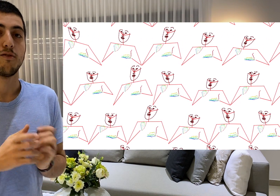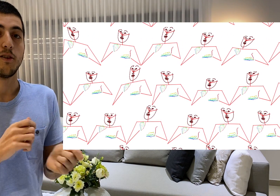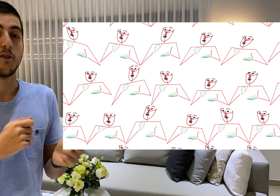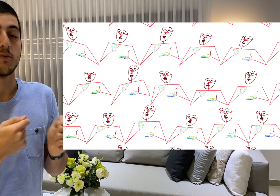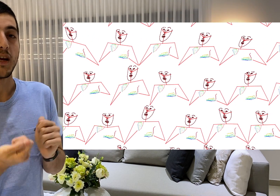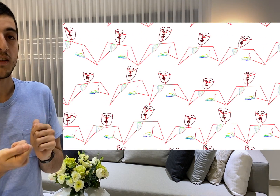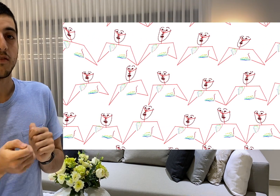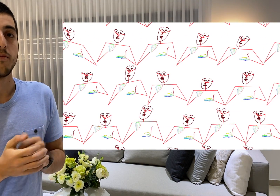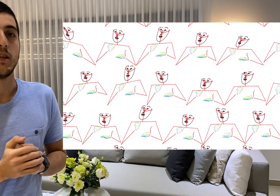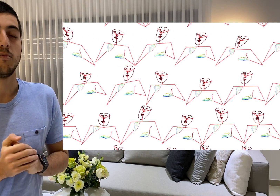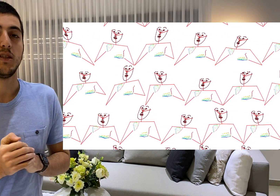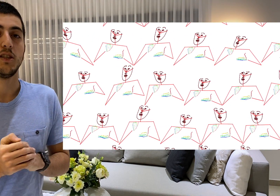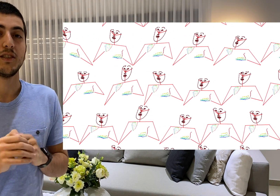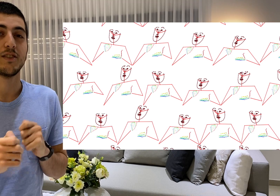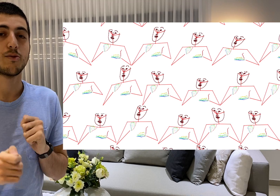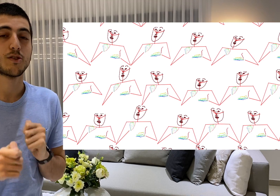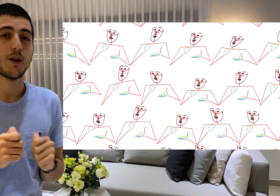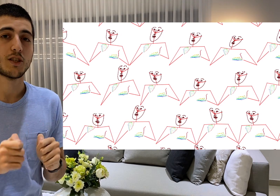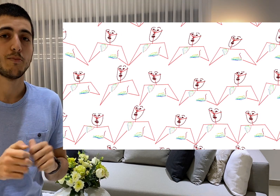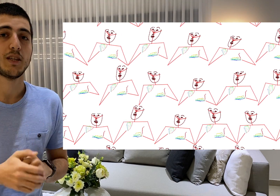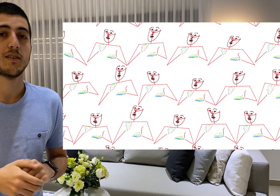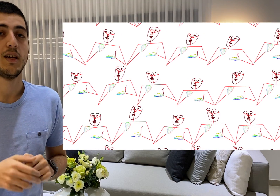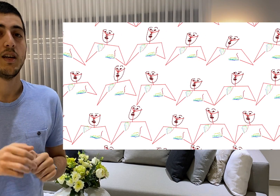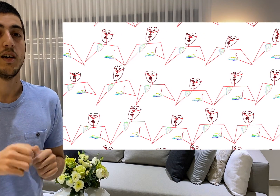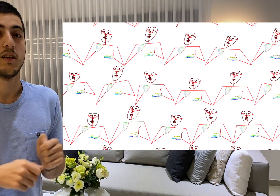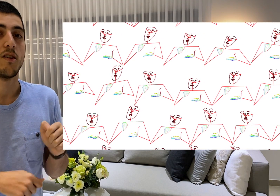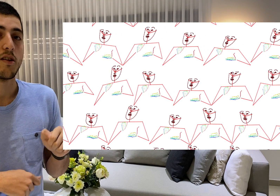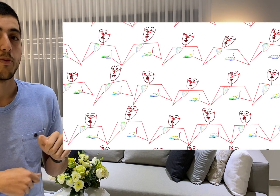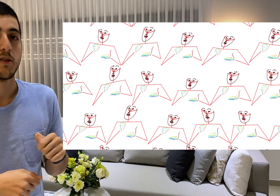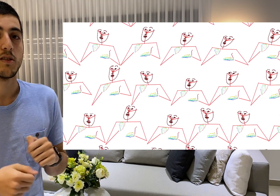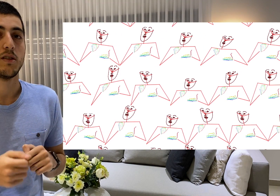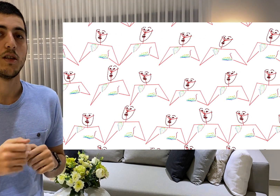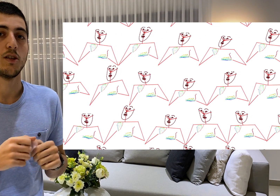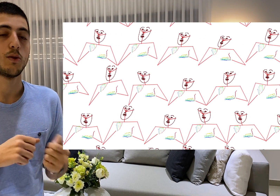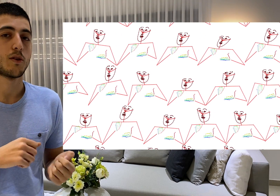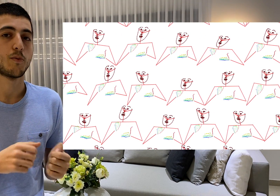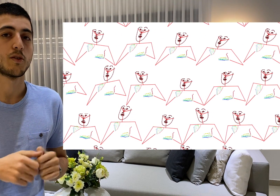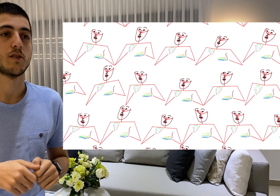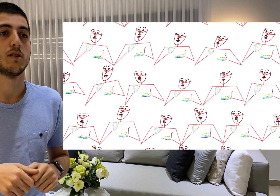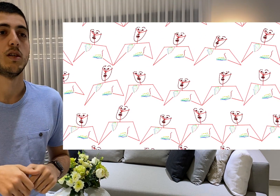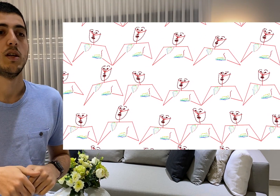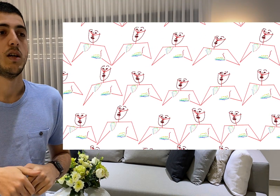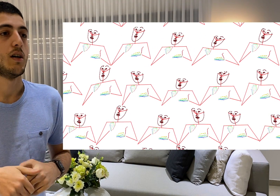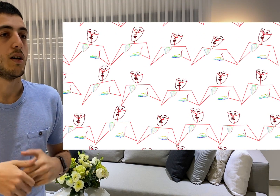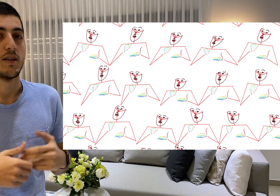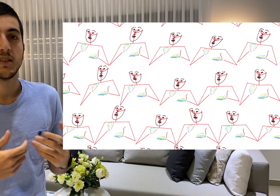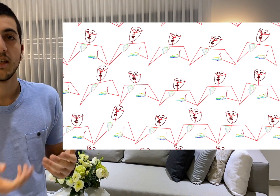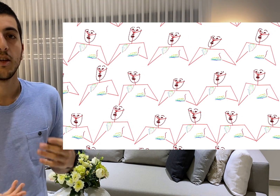perspective maybe just stretched a bit a taller person, a shorter person, skinnier